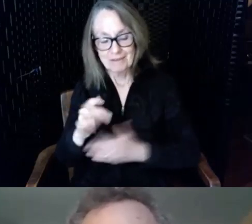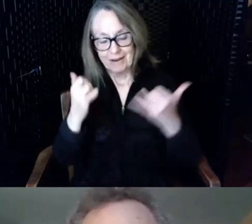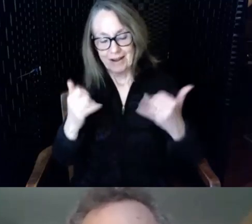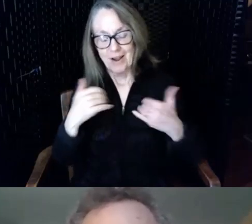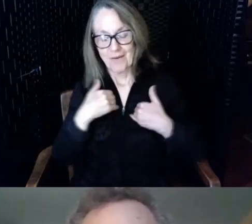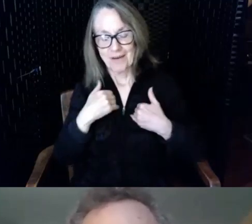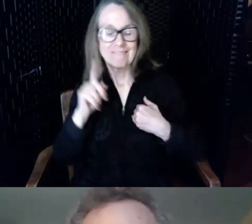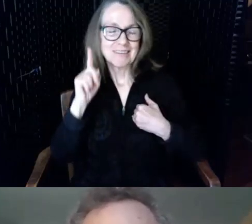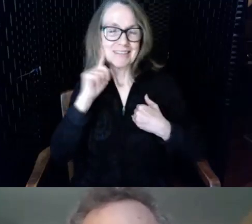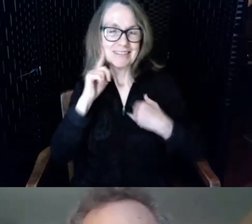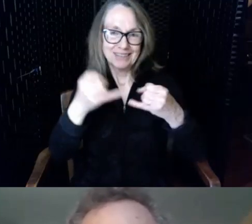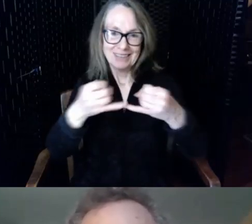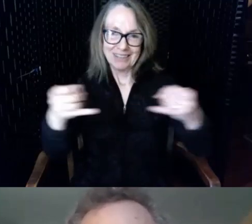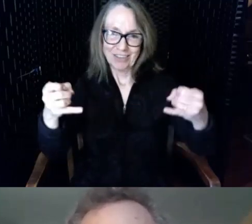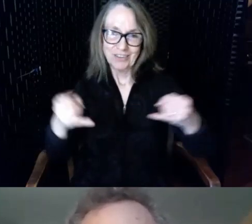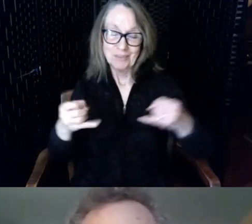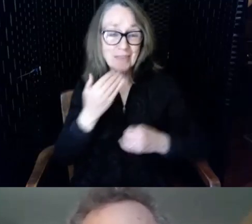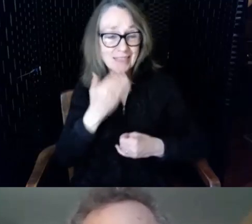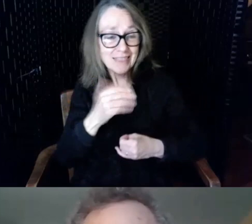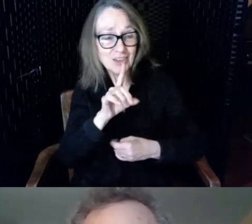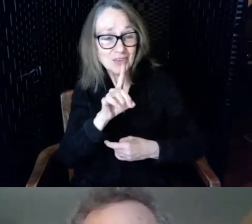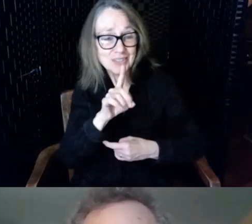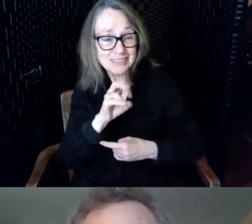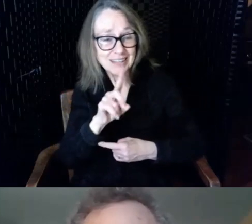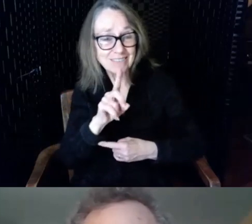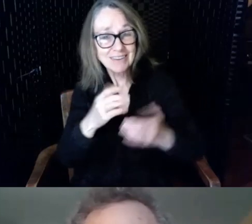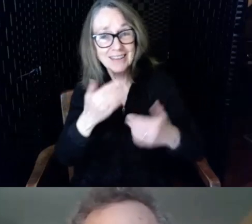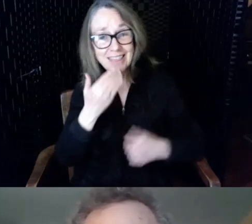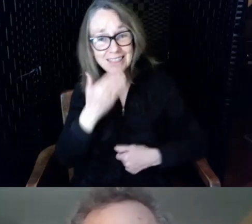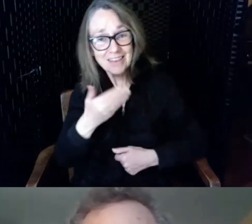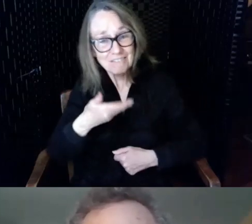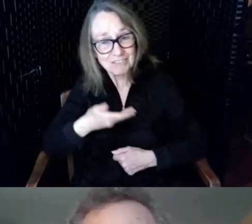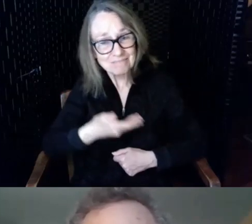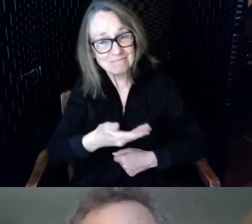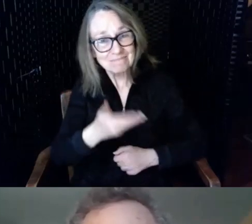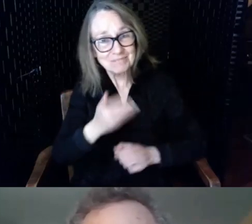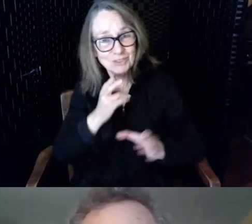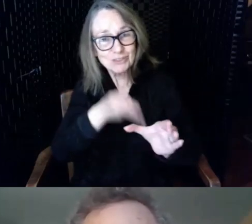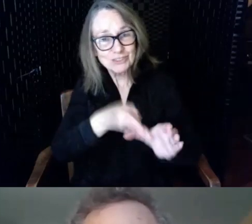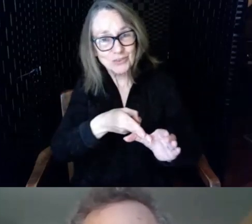Thank You David thank you for inviting me to be part of this Thank You Joyce